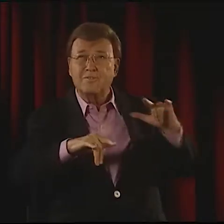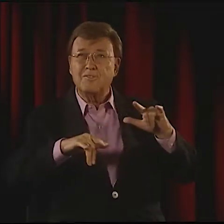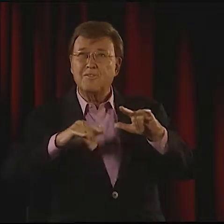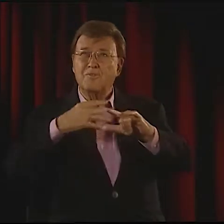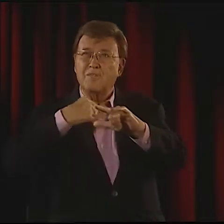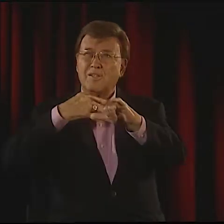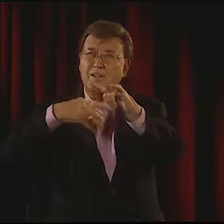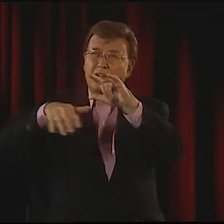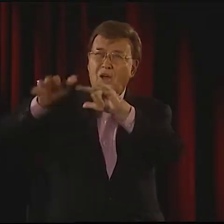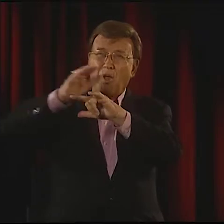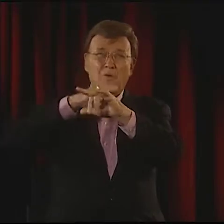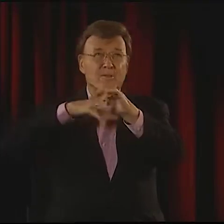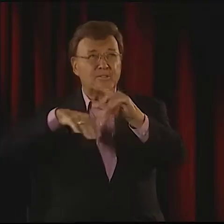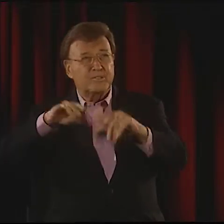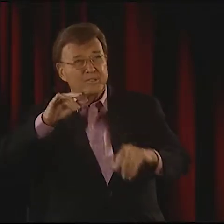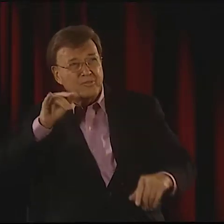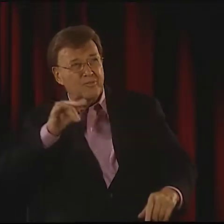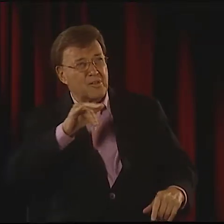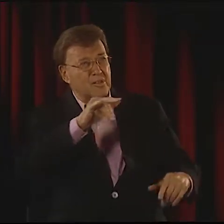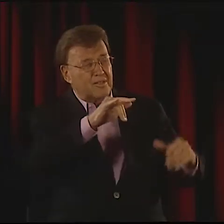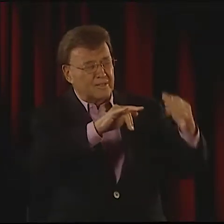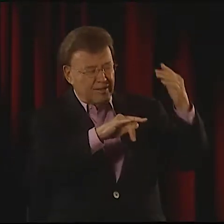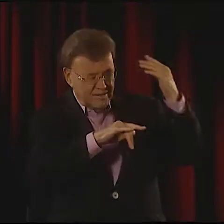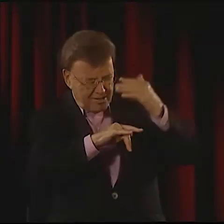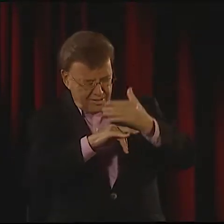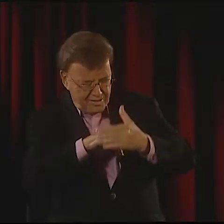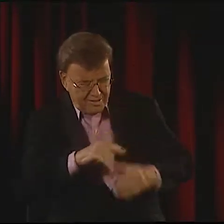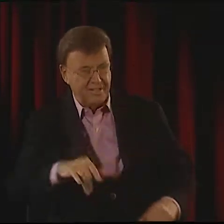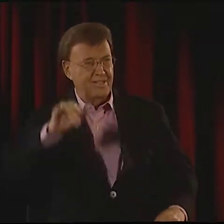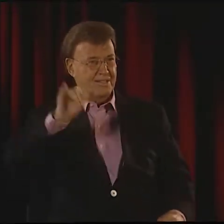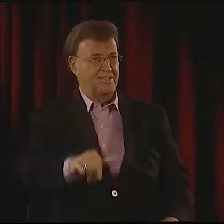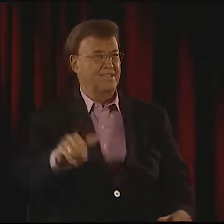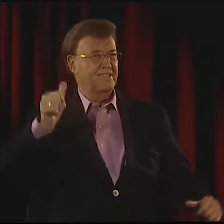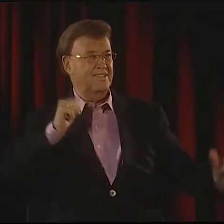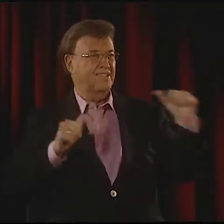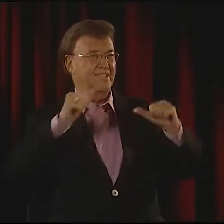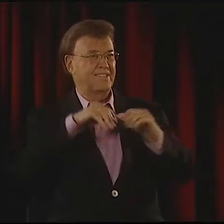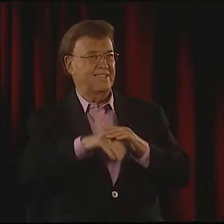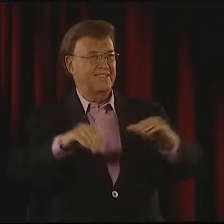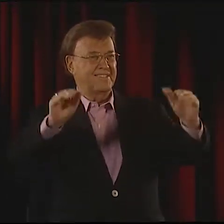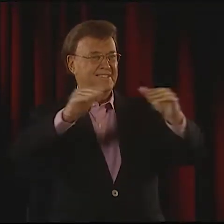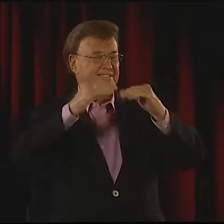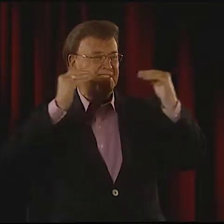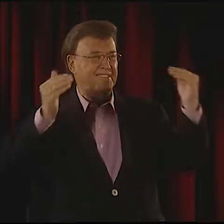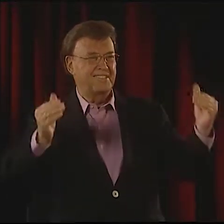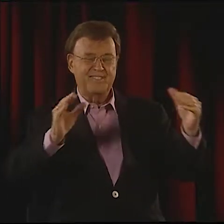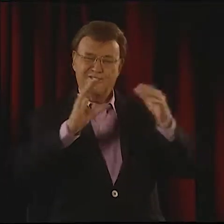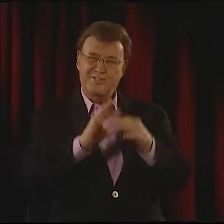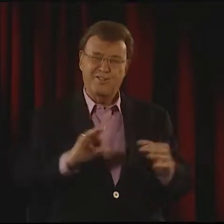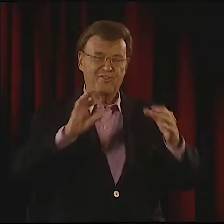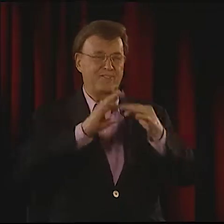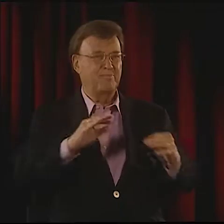FLY TO THE SUN. FLY TO THE MOON. FLY THROUGH THE WHITE CLOUDS IN THE SKY